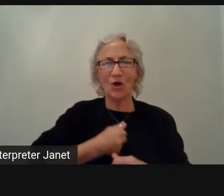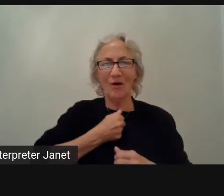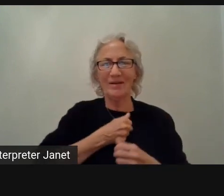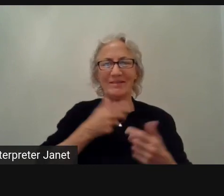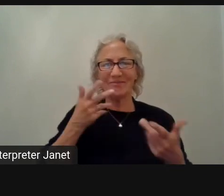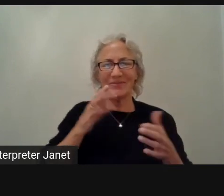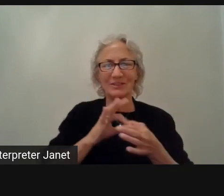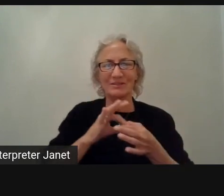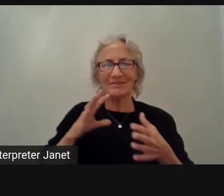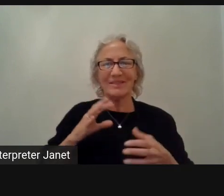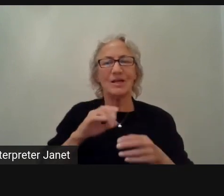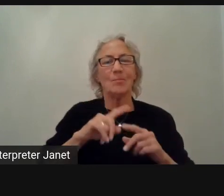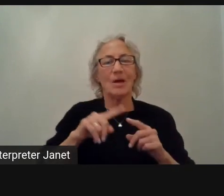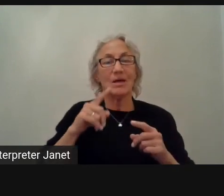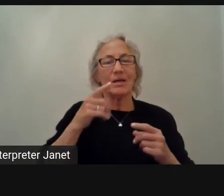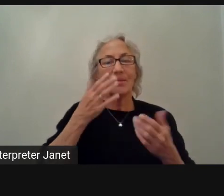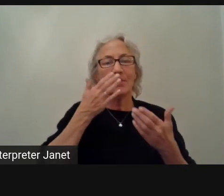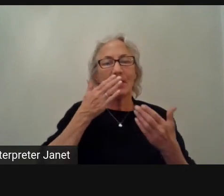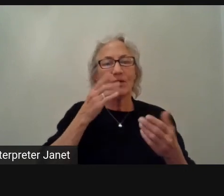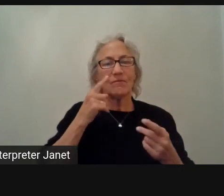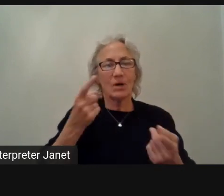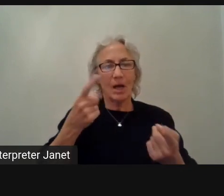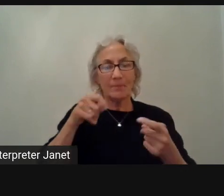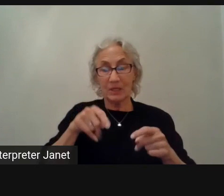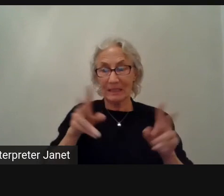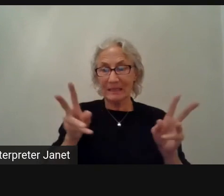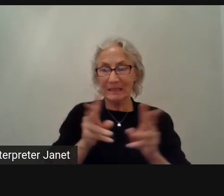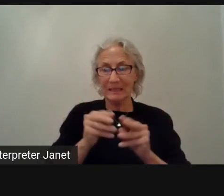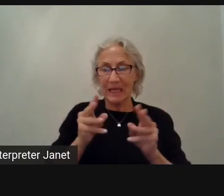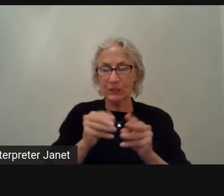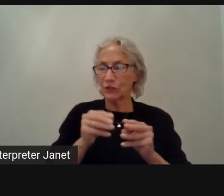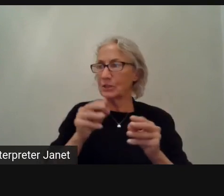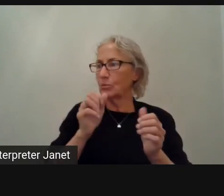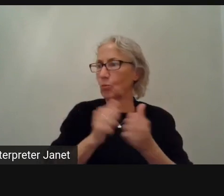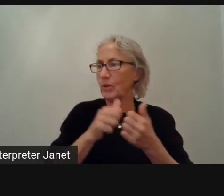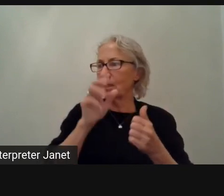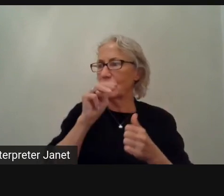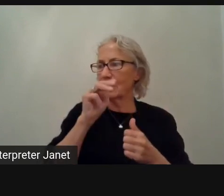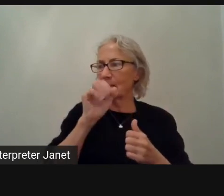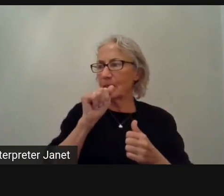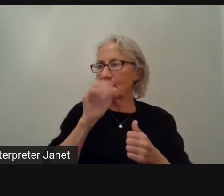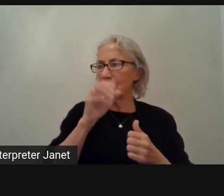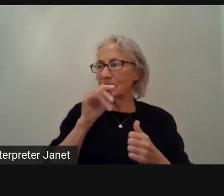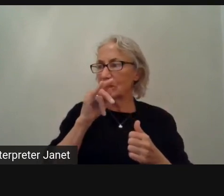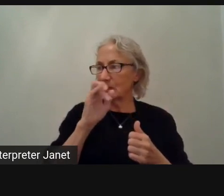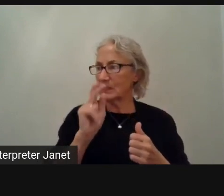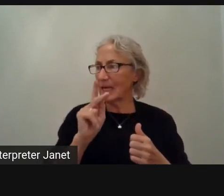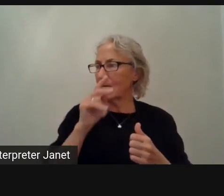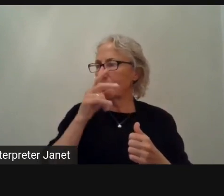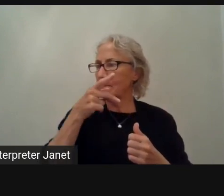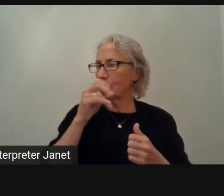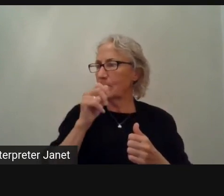Cool. Thank you for attending this session with Maciek Palmowski. You can continue the conversation in the chat